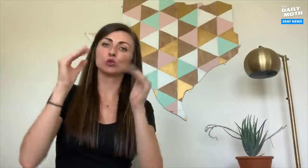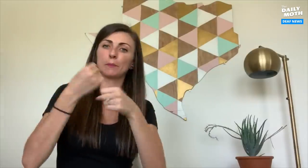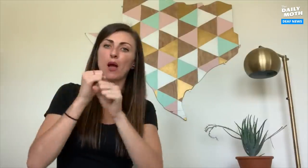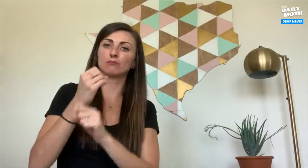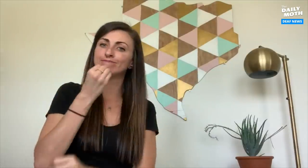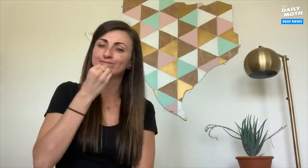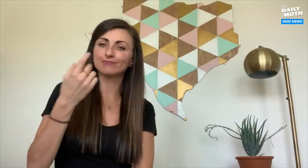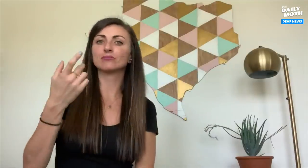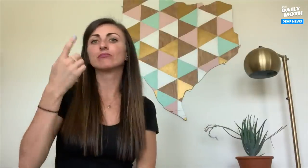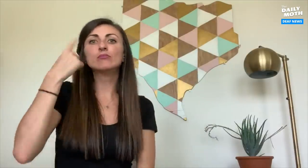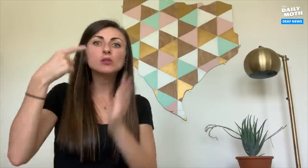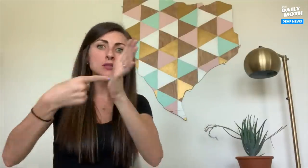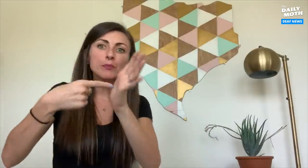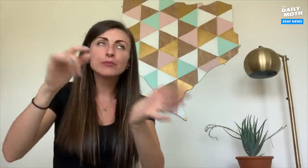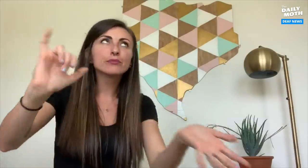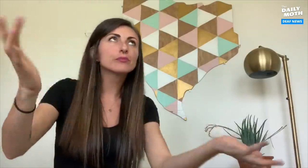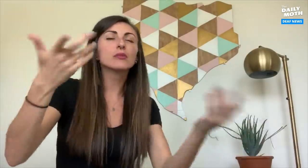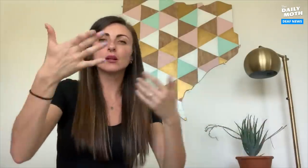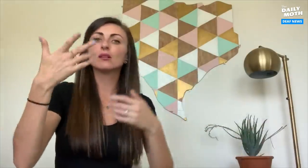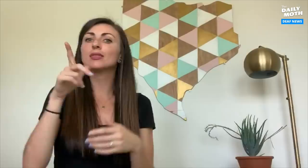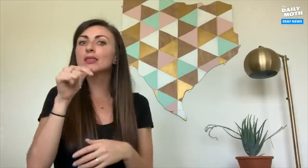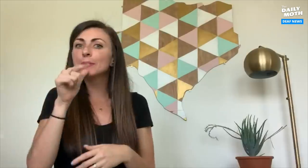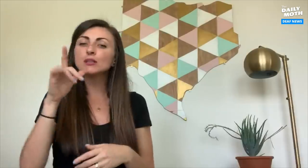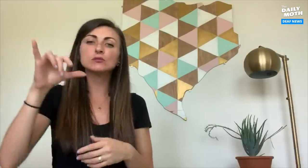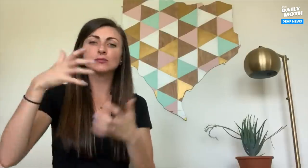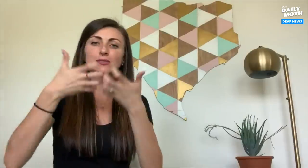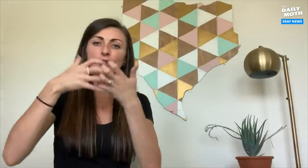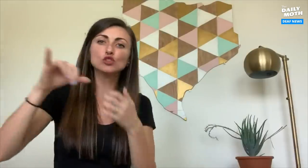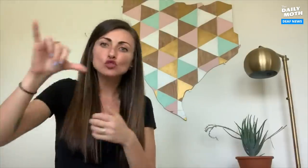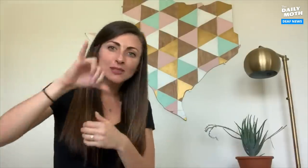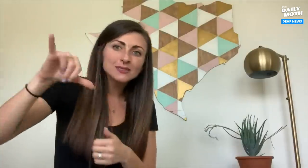Also, we offer house-made products like lemon salad